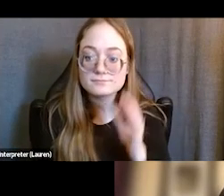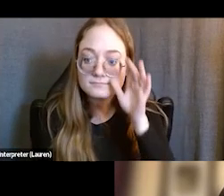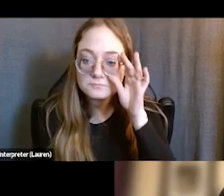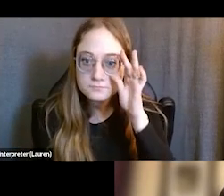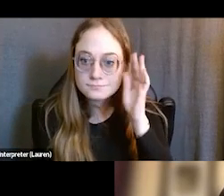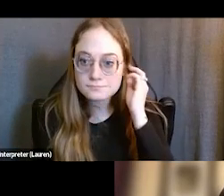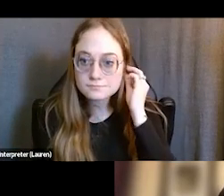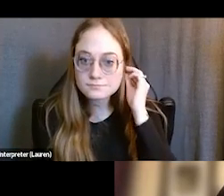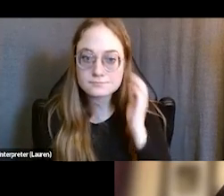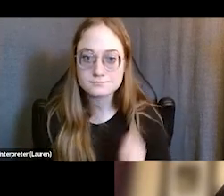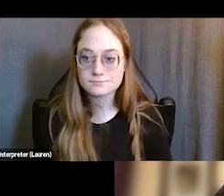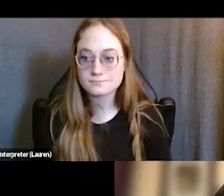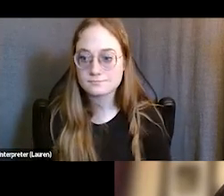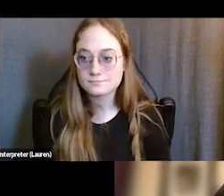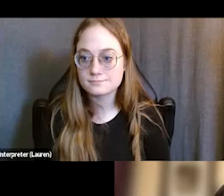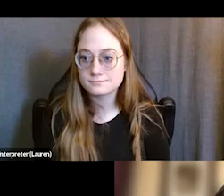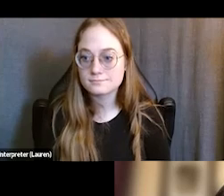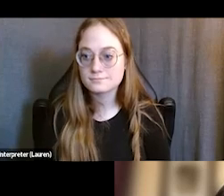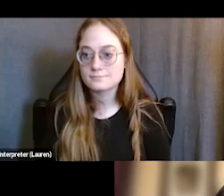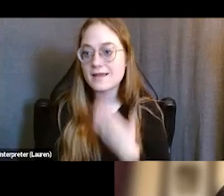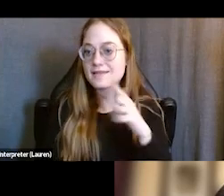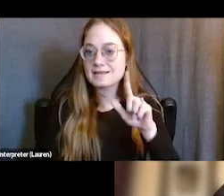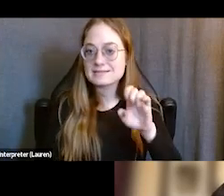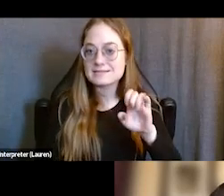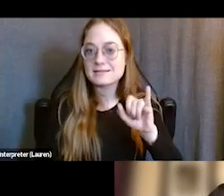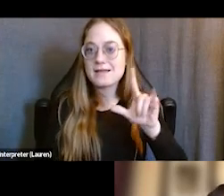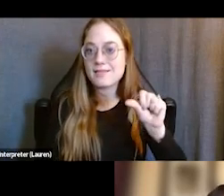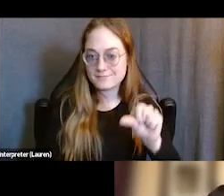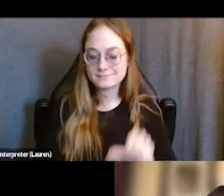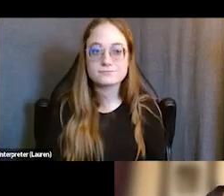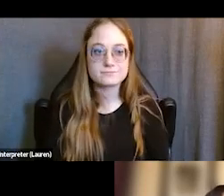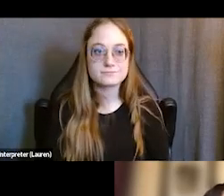Thanks, Leila. So this is our, I believe our penultimate slide, but it talks about